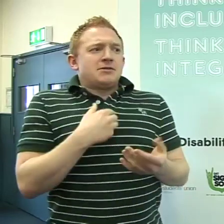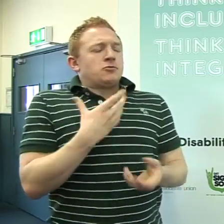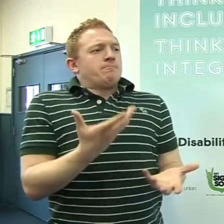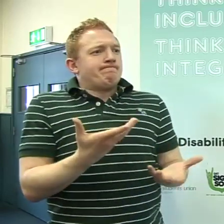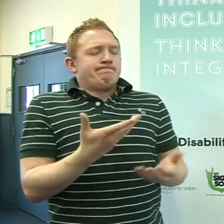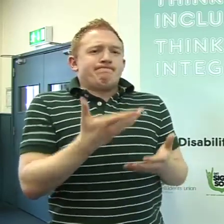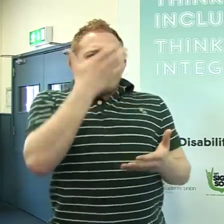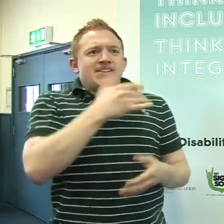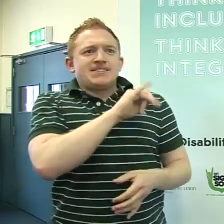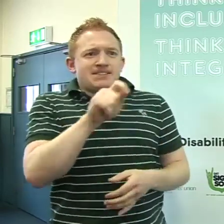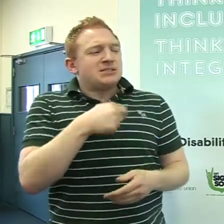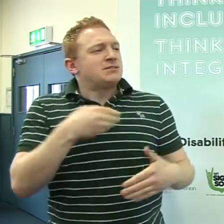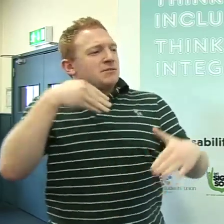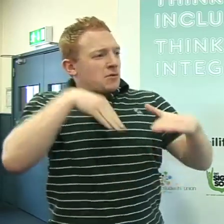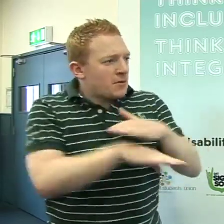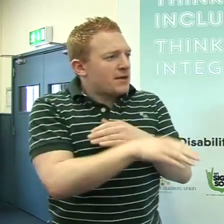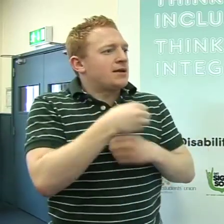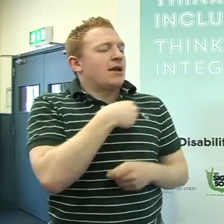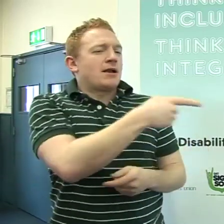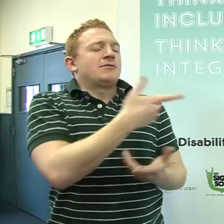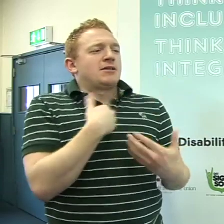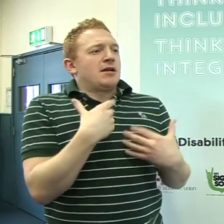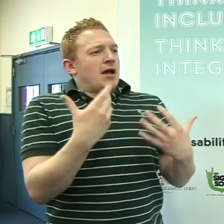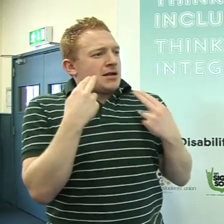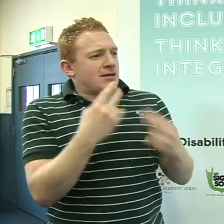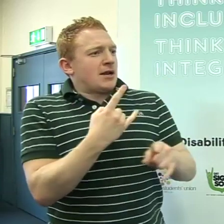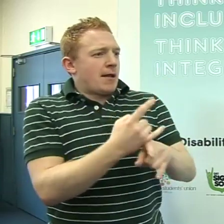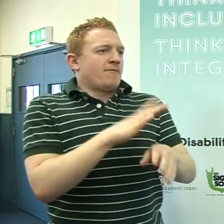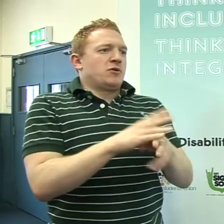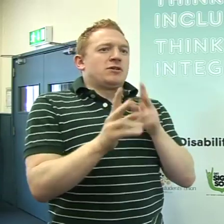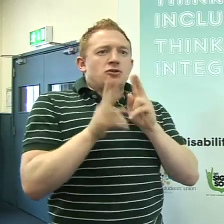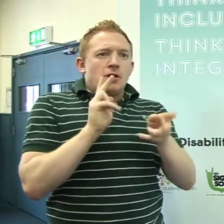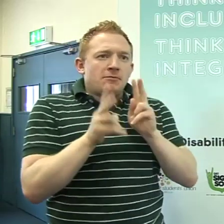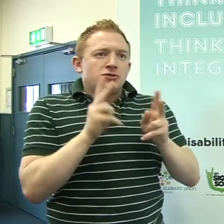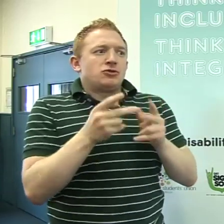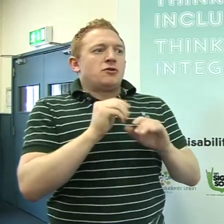I needed some help so I decided to just face it and I went into the disability officer